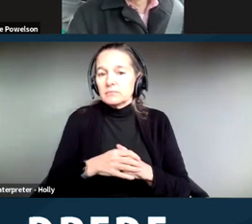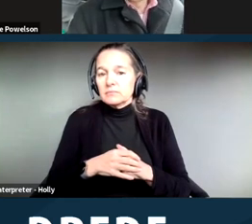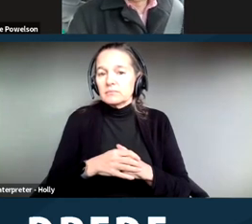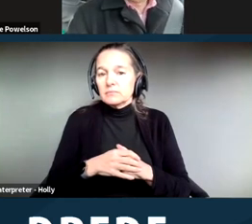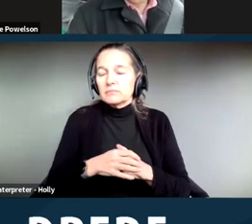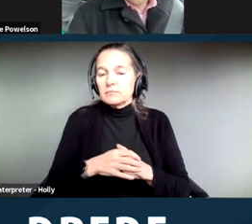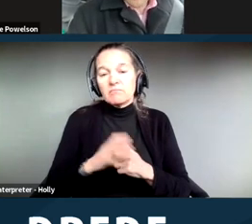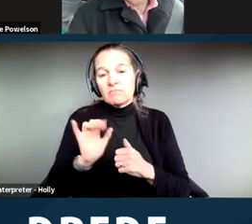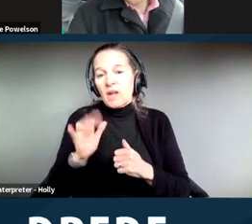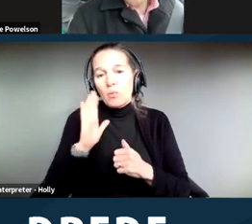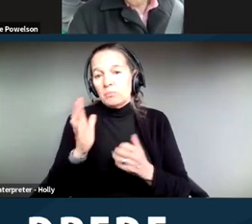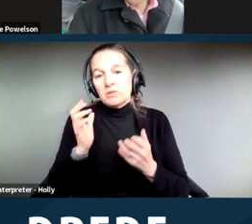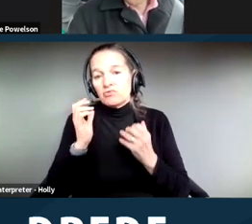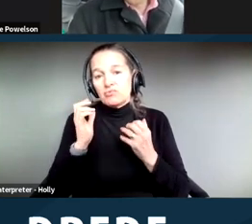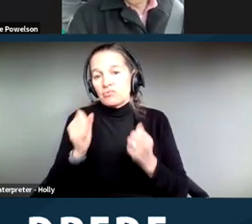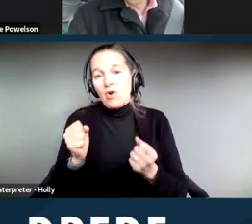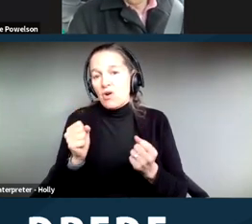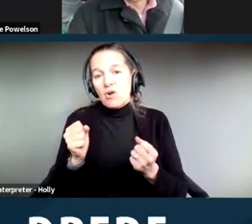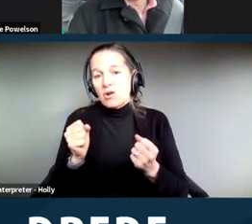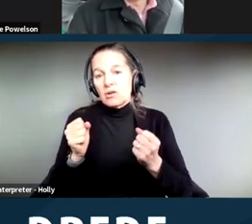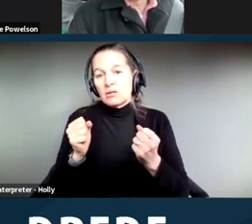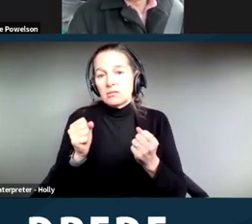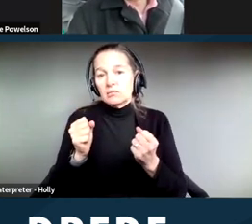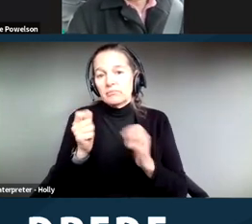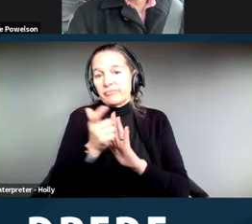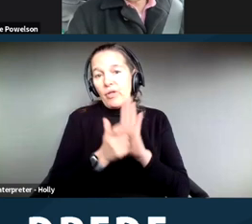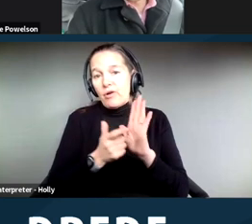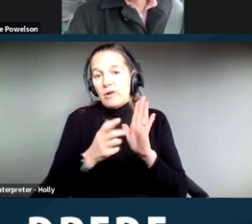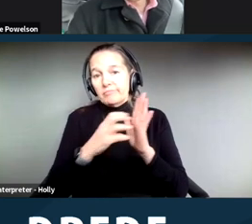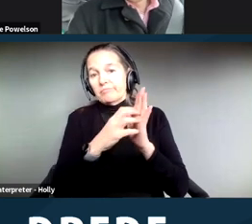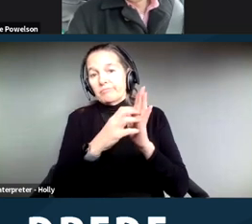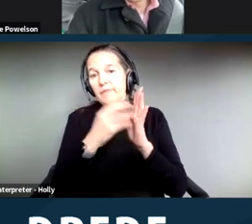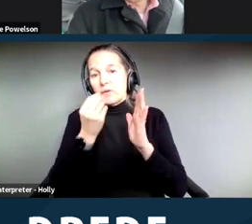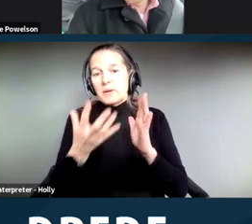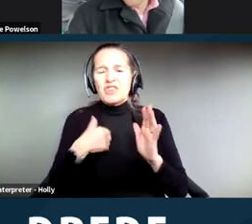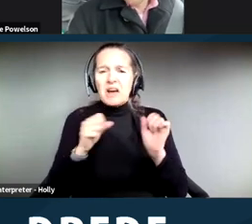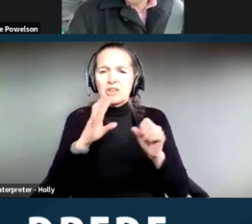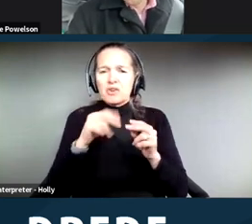In terms of ‑‑ I could talk about Boyd versus the City of San Rafael, and I recommend people